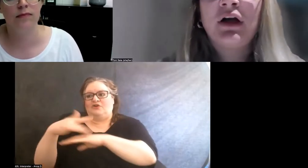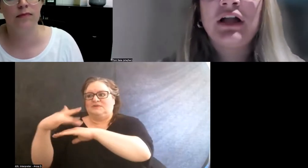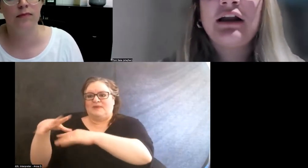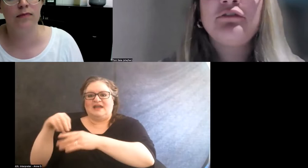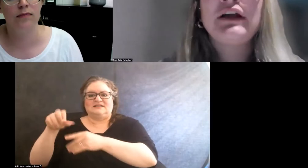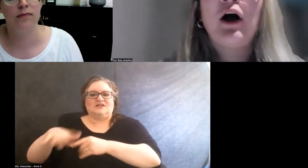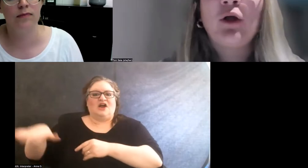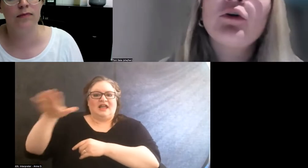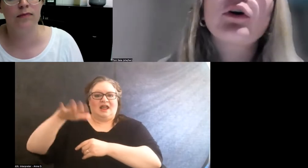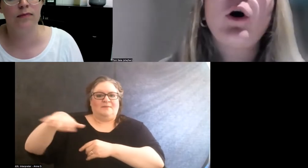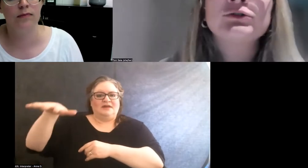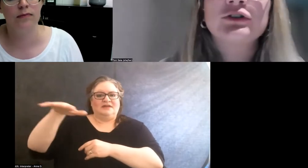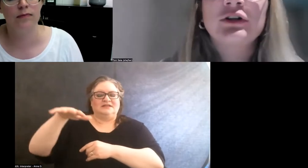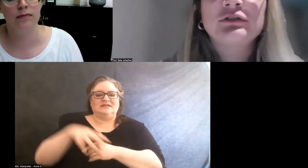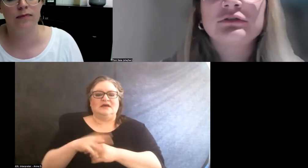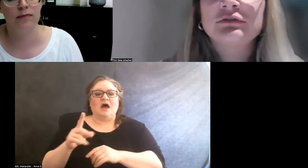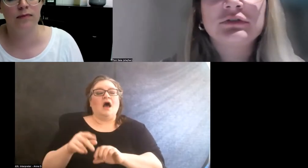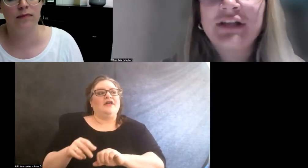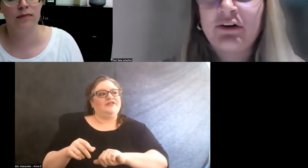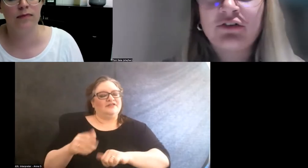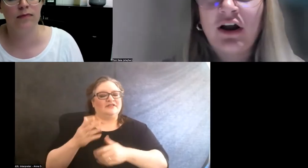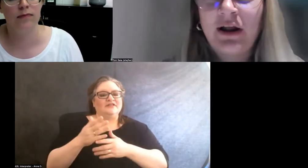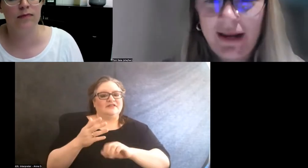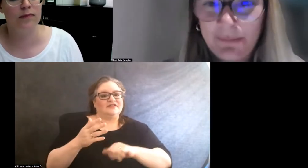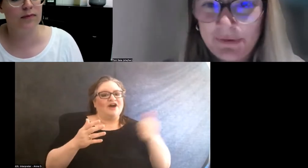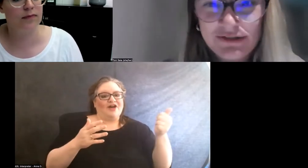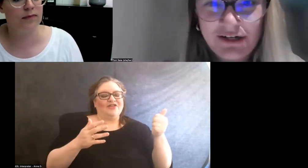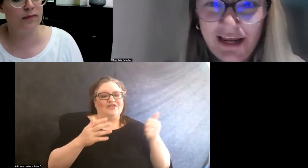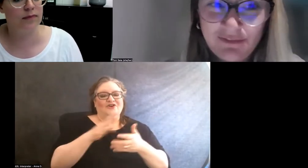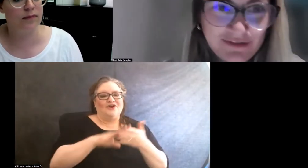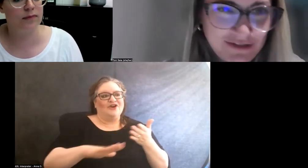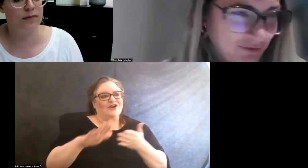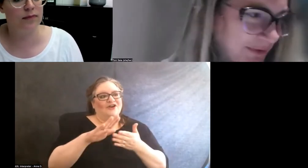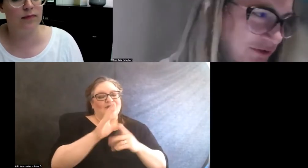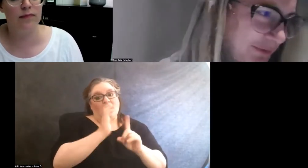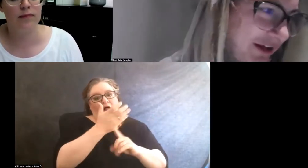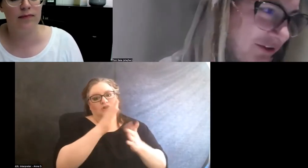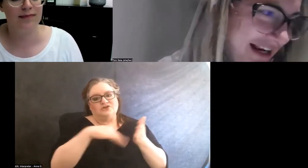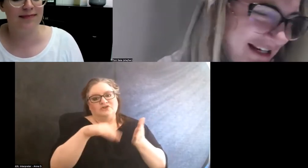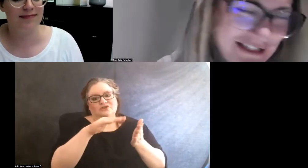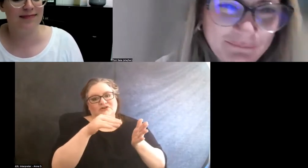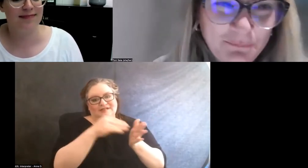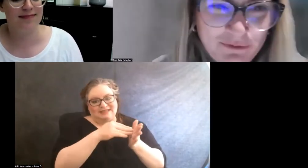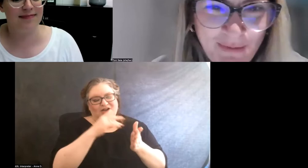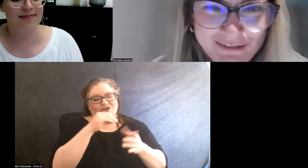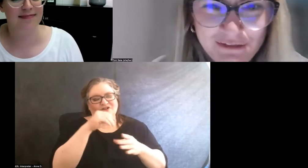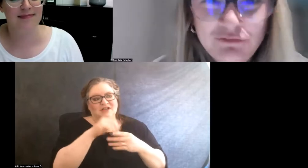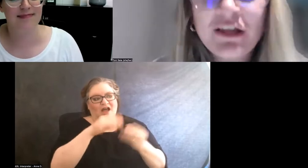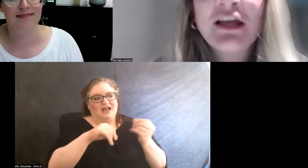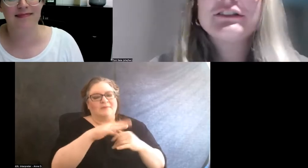A lot of the other cultural centers on our campus, and, again, this is from a 2018 perspective